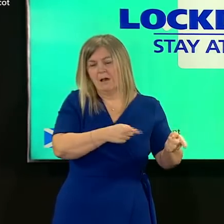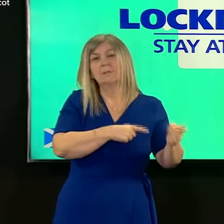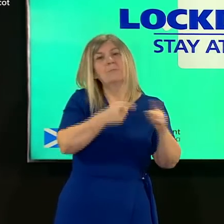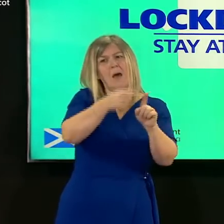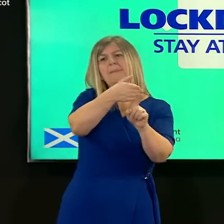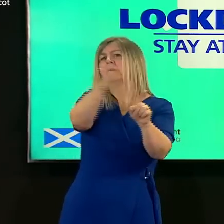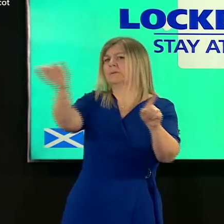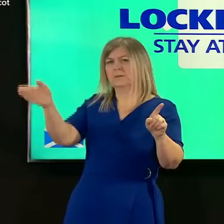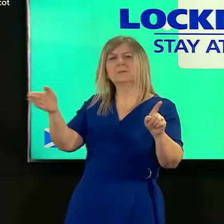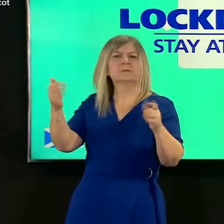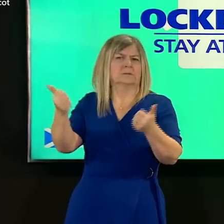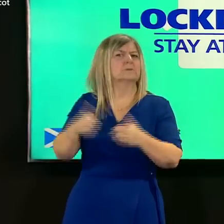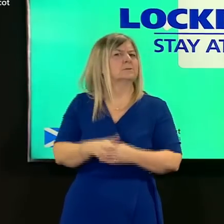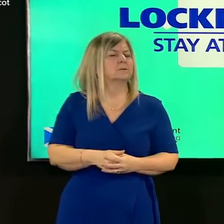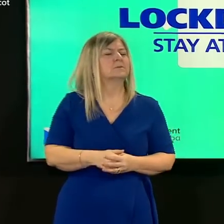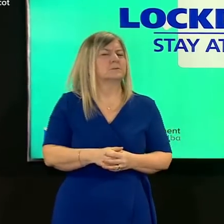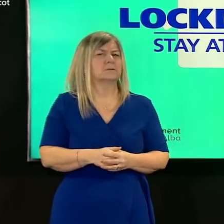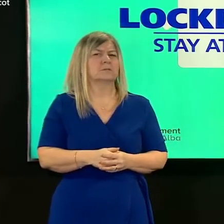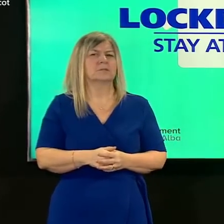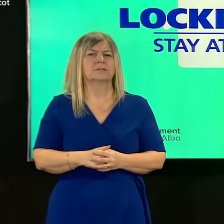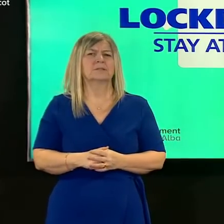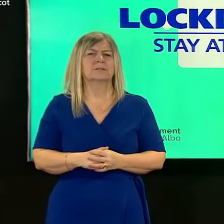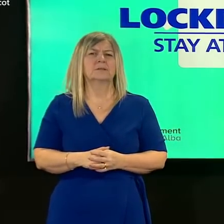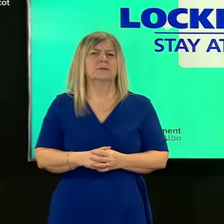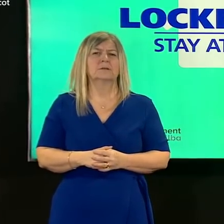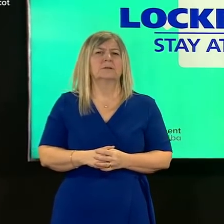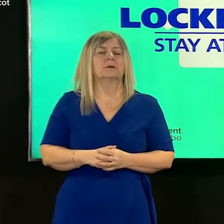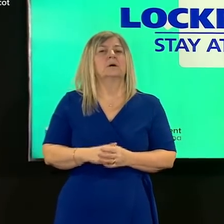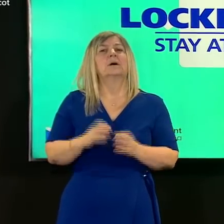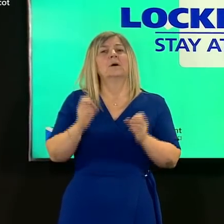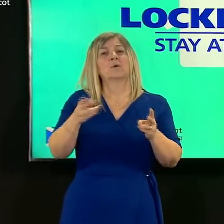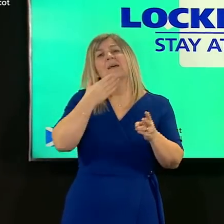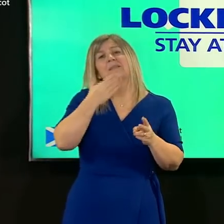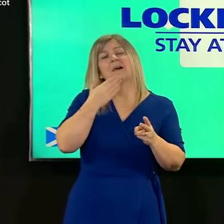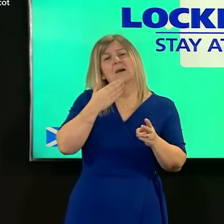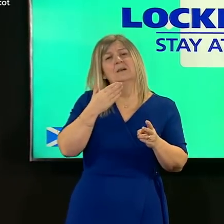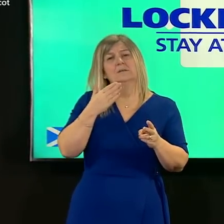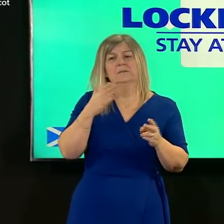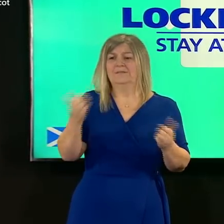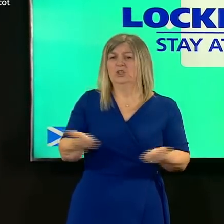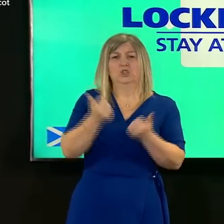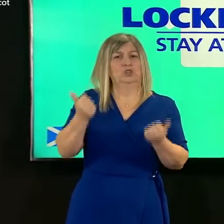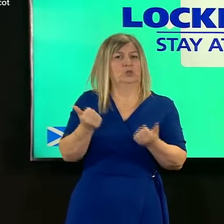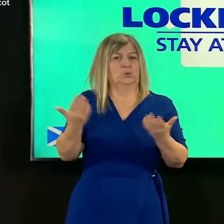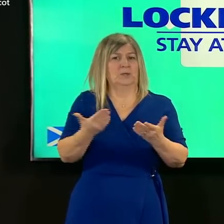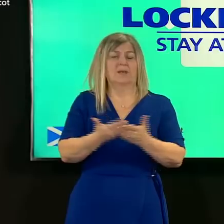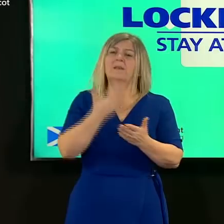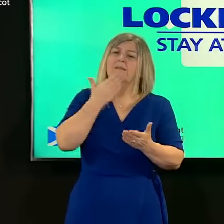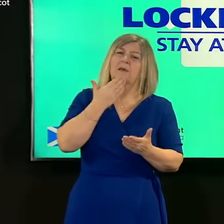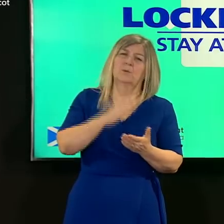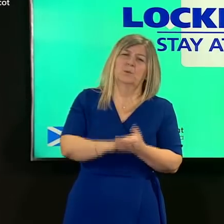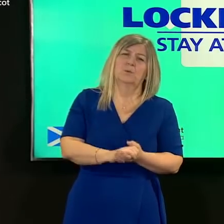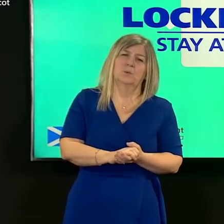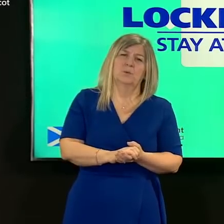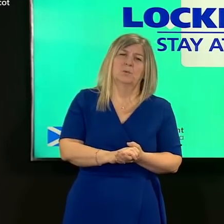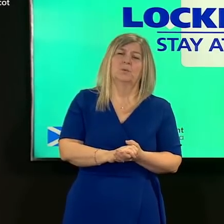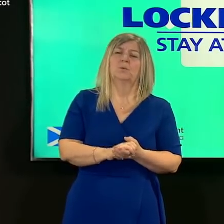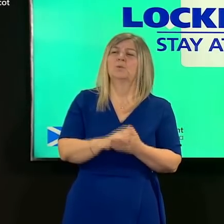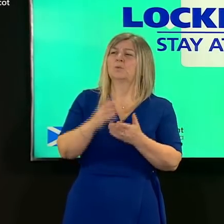outbreak is over that's us for today thank you very much indeed uh thank you to our journalists